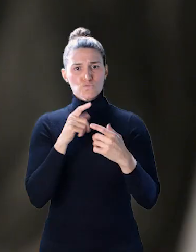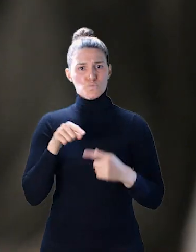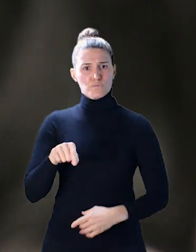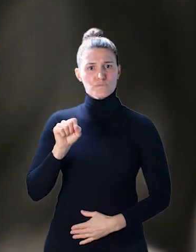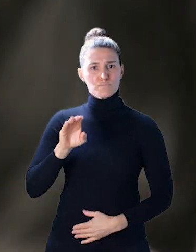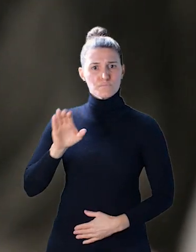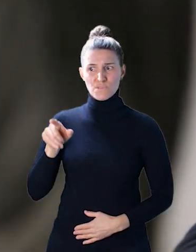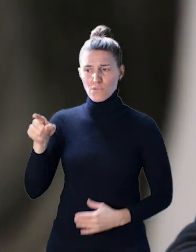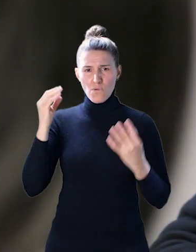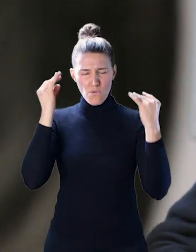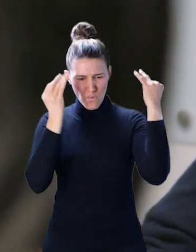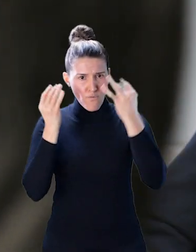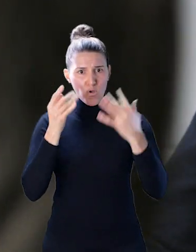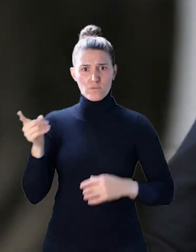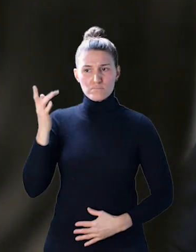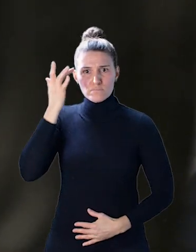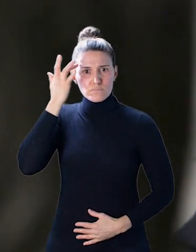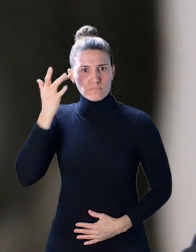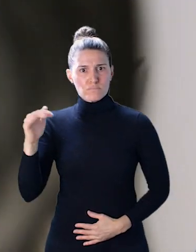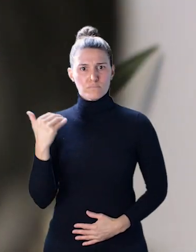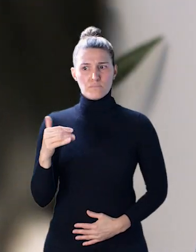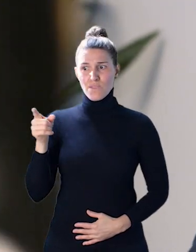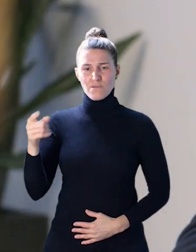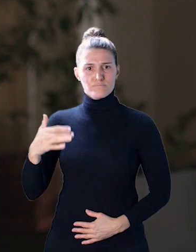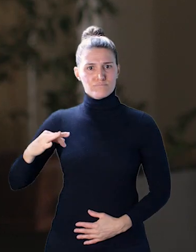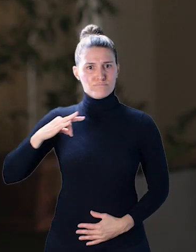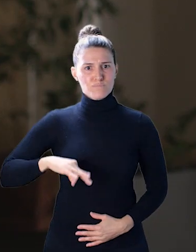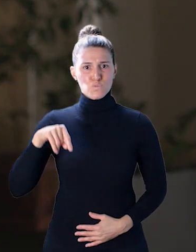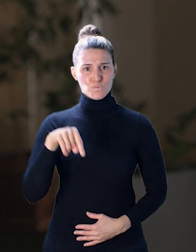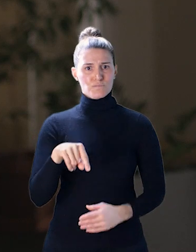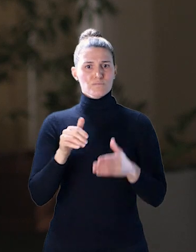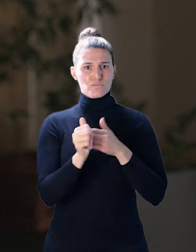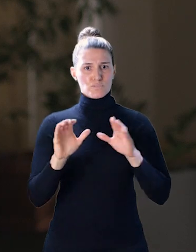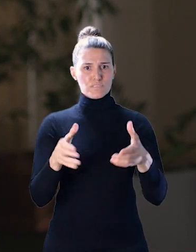She's thoughtful, she's super intelligent, she's an instrumental part of this leadership team.